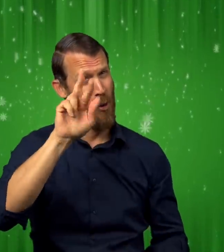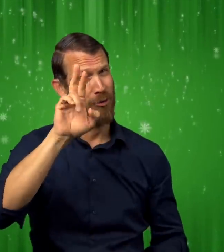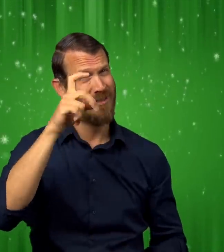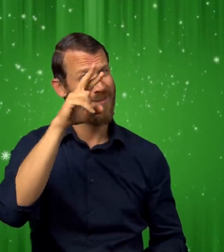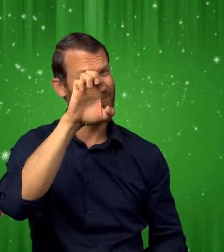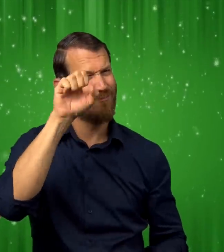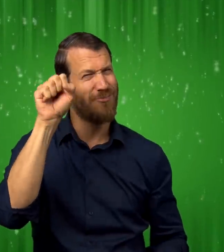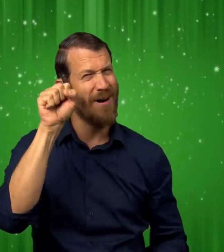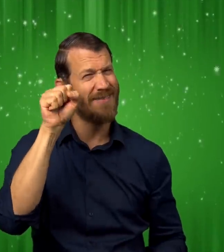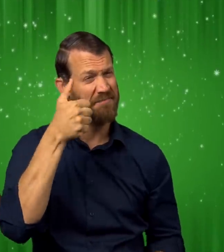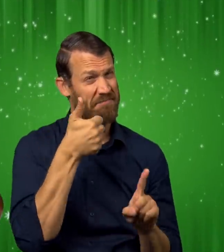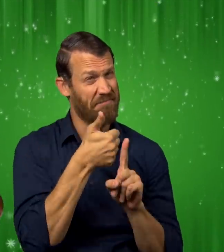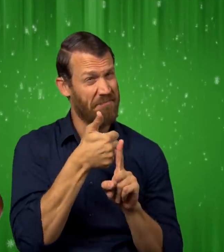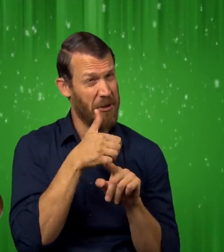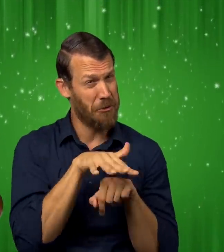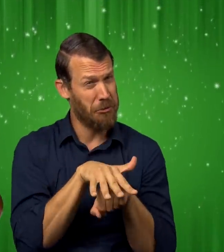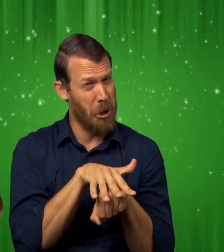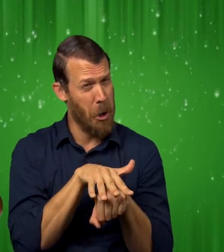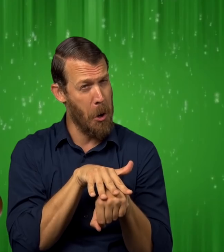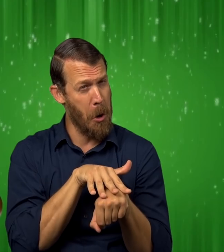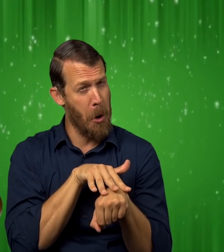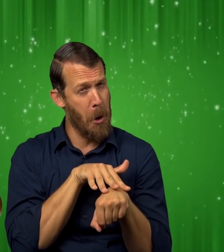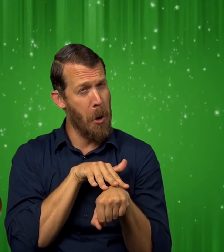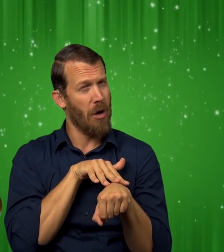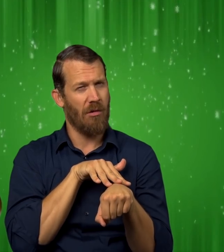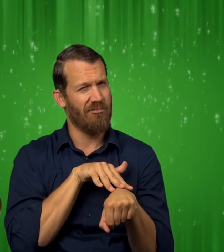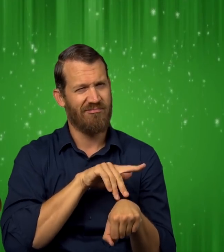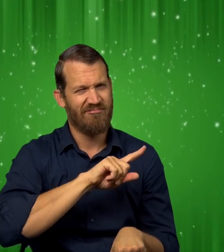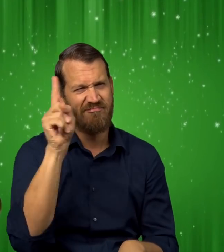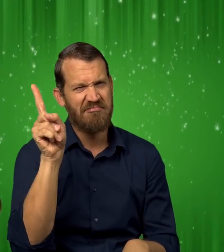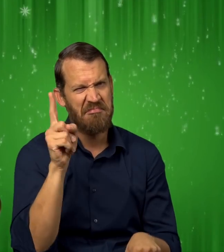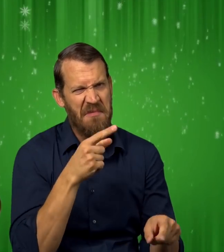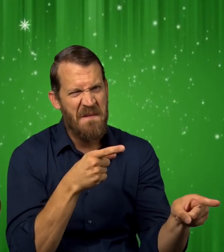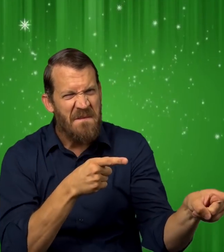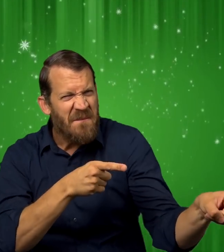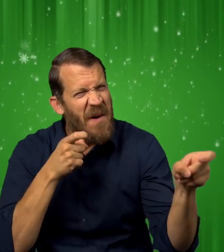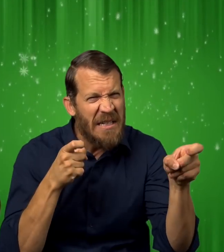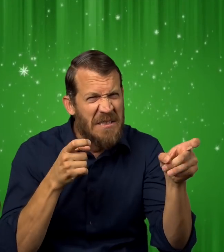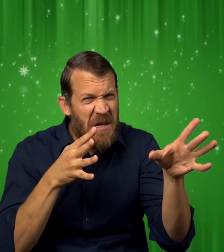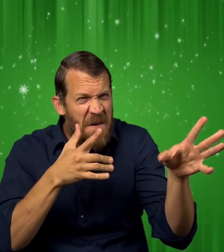but the Polar Express never slowed down.